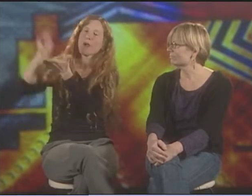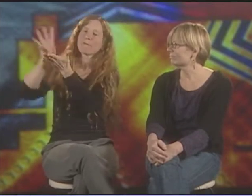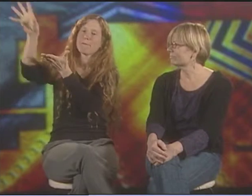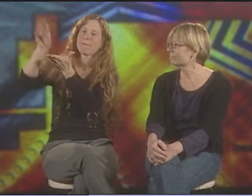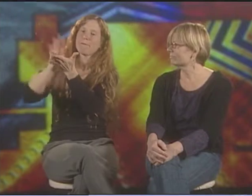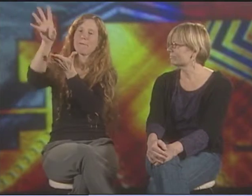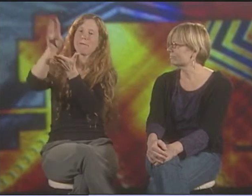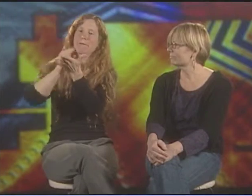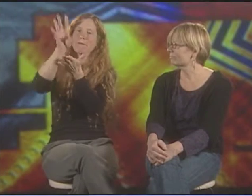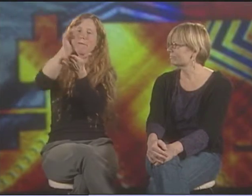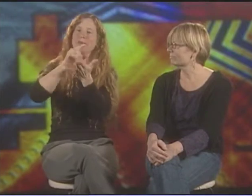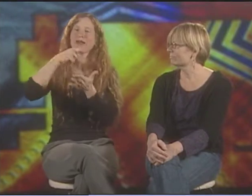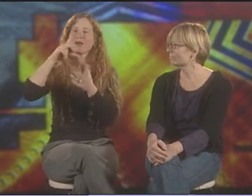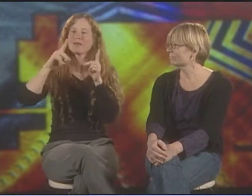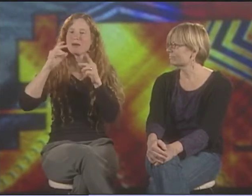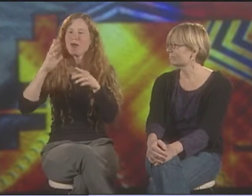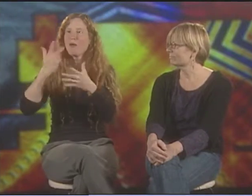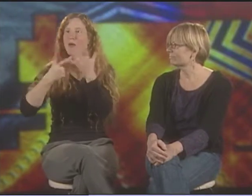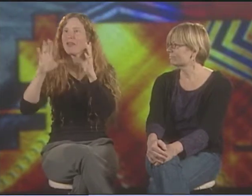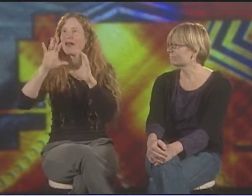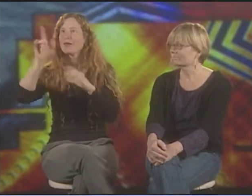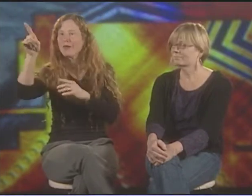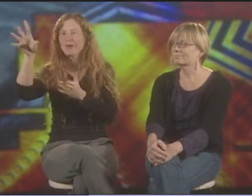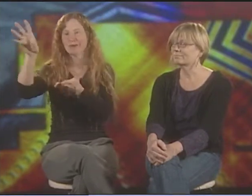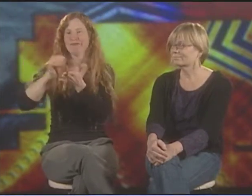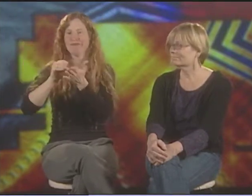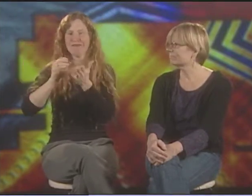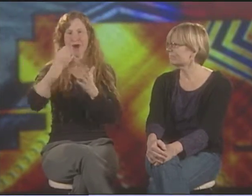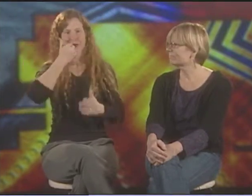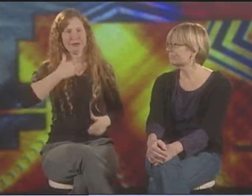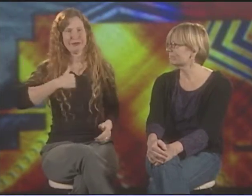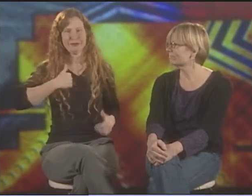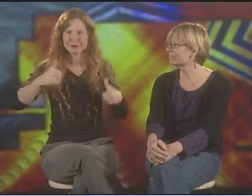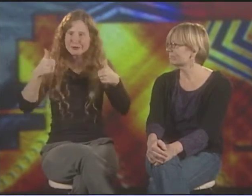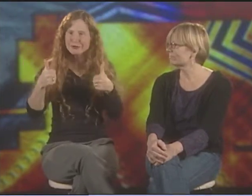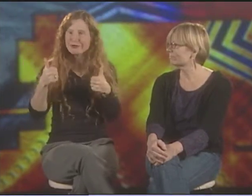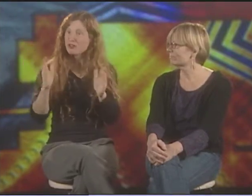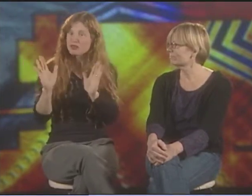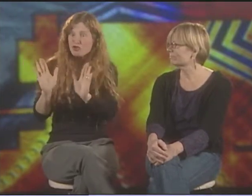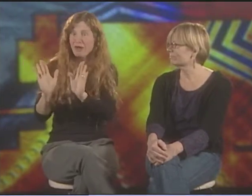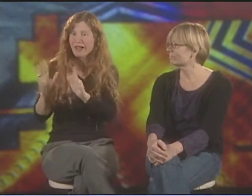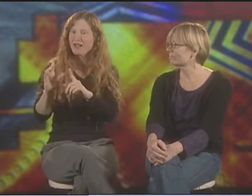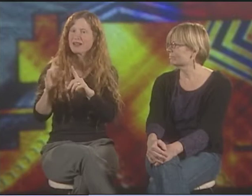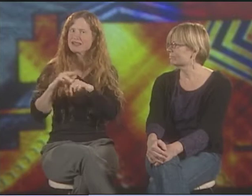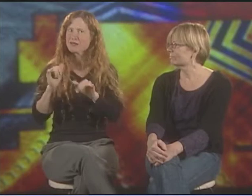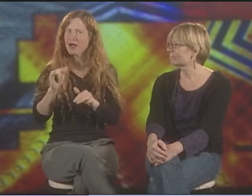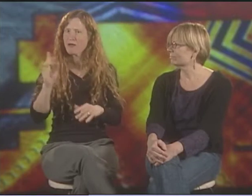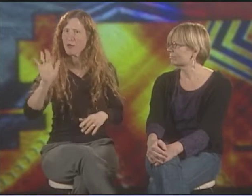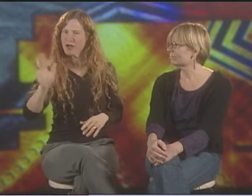YOU SEE DEAF ART ALL THE TIME. YOU SEE VISUAL ART THAT PEOPLE CREATE, AND DEAF PEOPLE USUALLY COPY IT